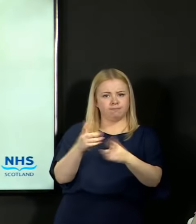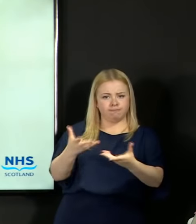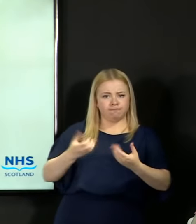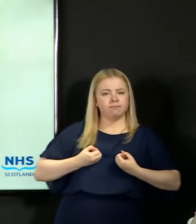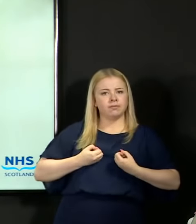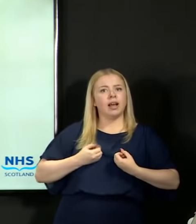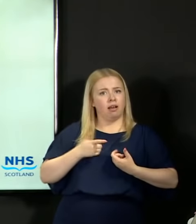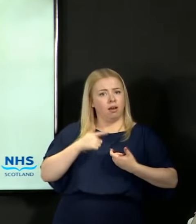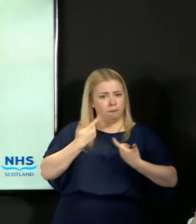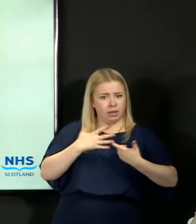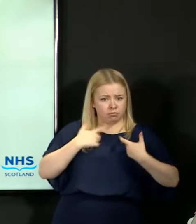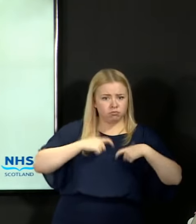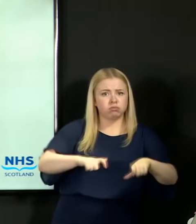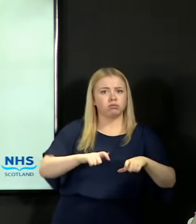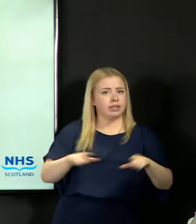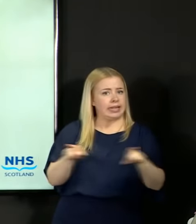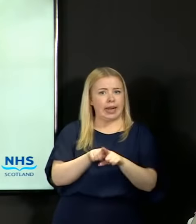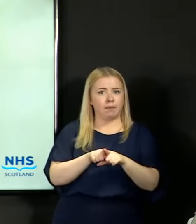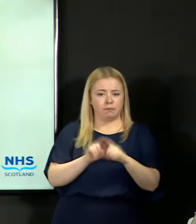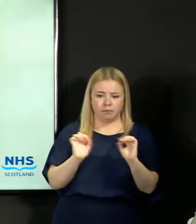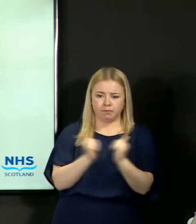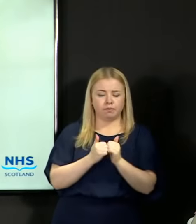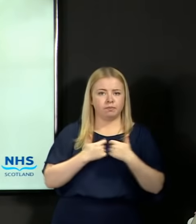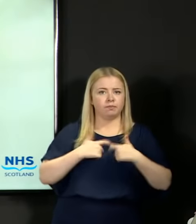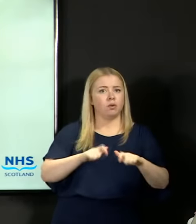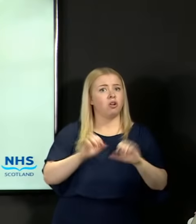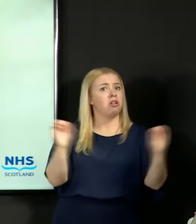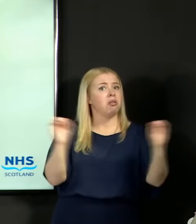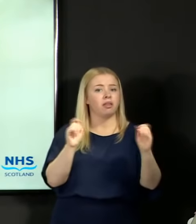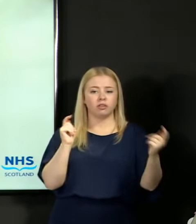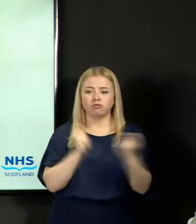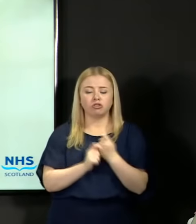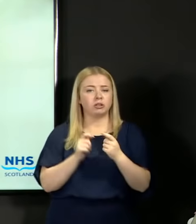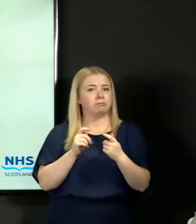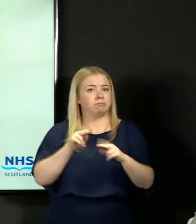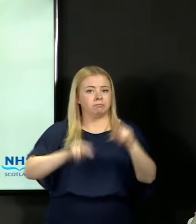So they have required no moderation, no change whatsoever.